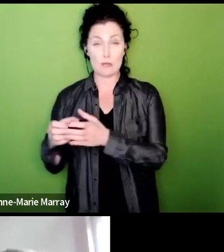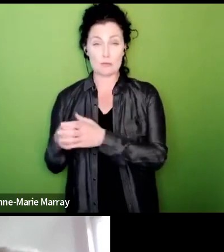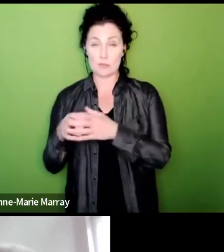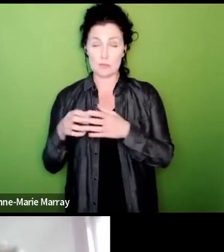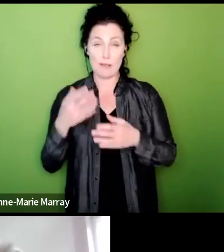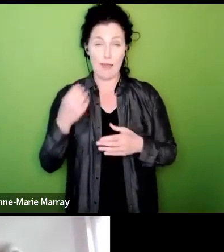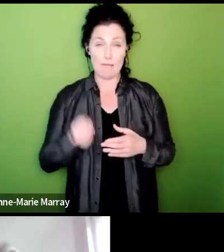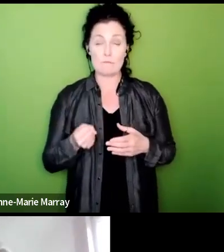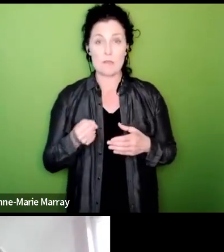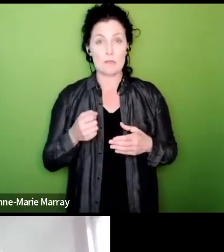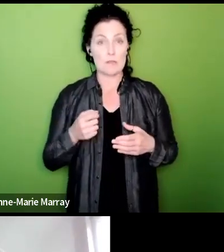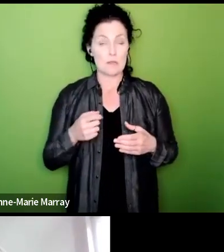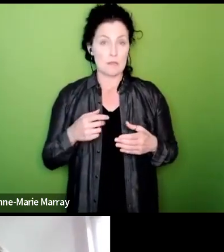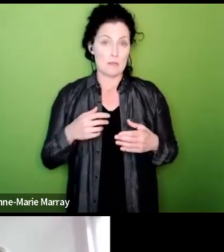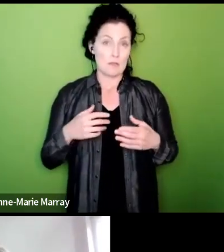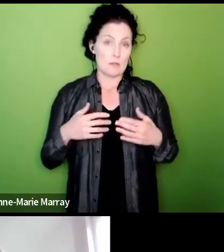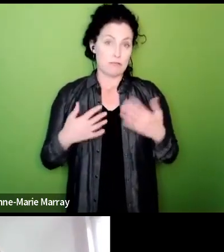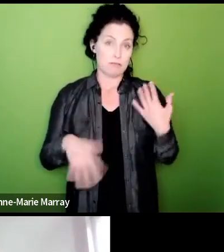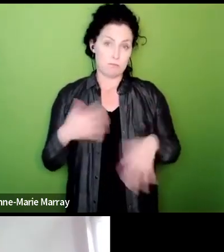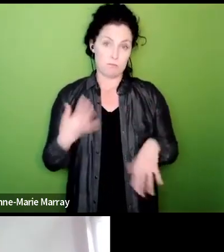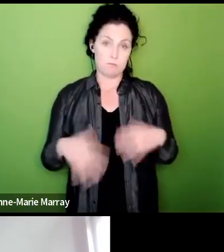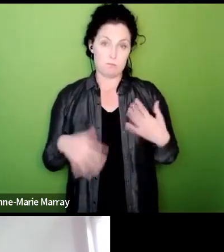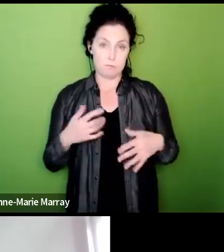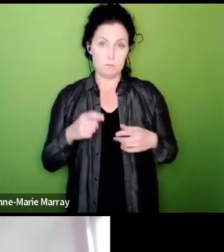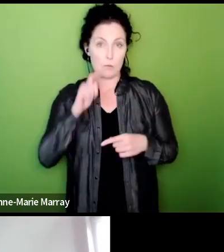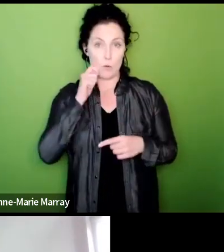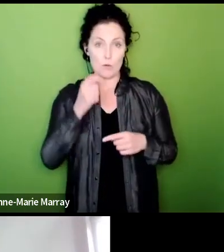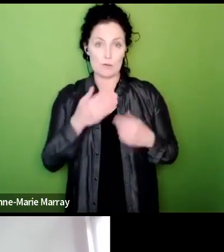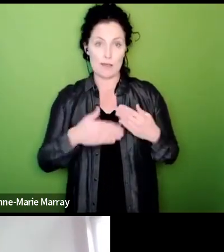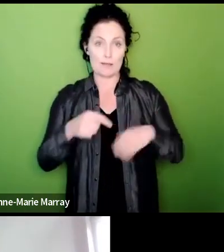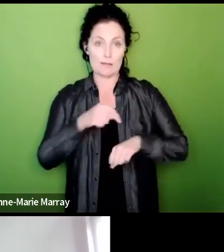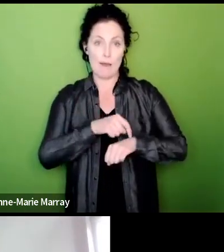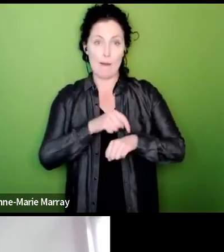um it's going to take Civica a few days to get that information to us but eventually